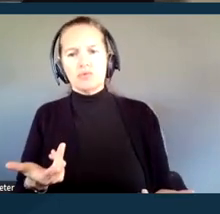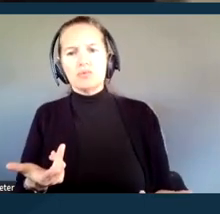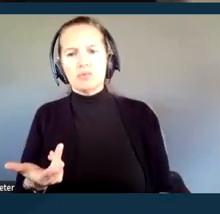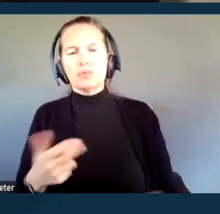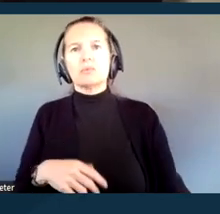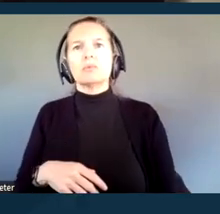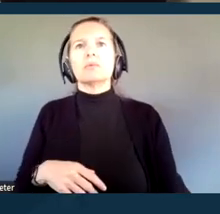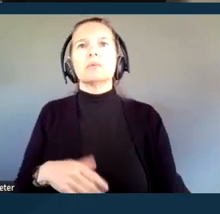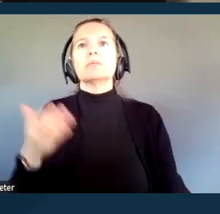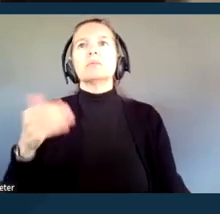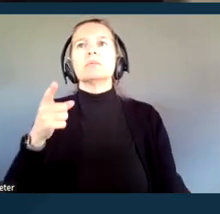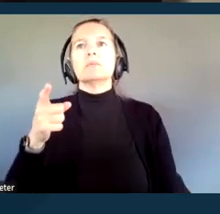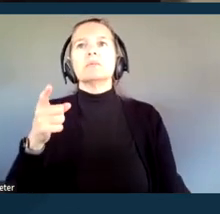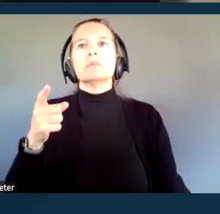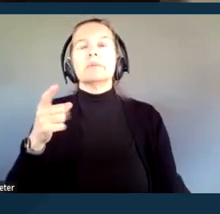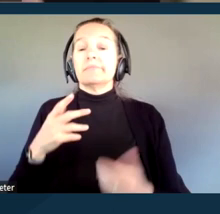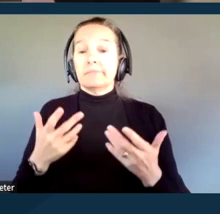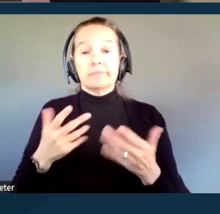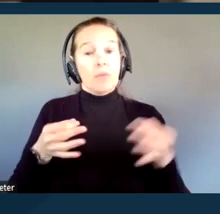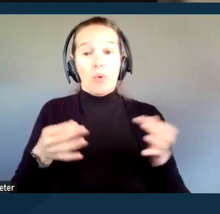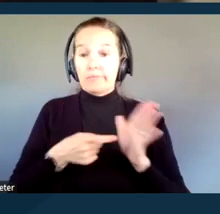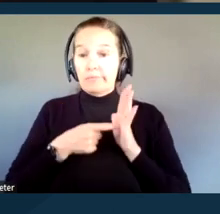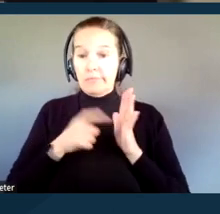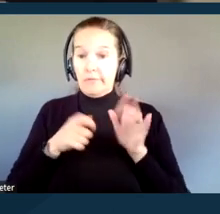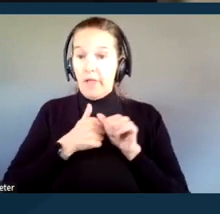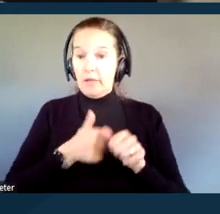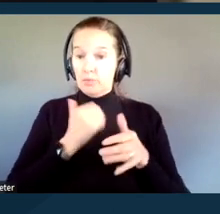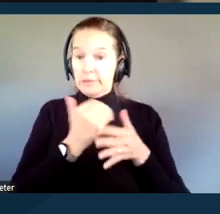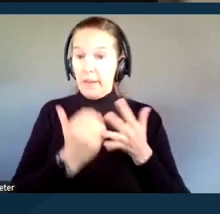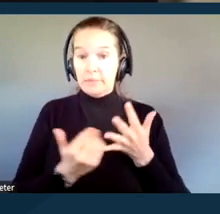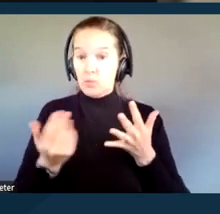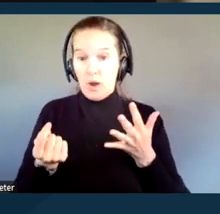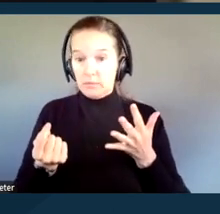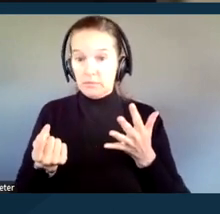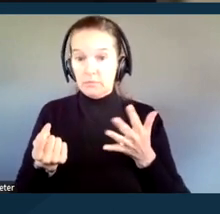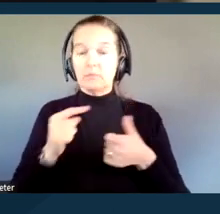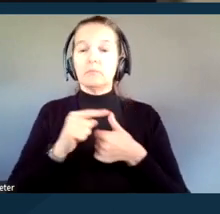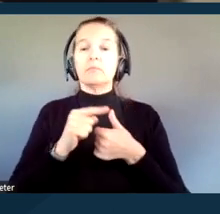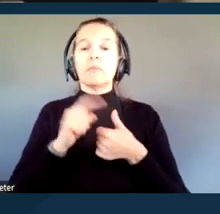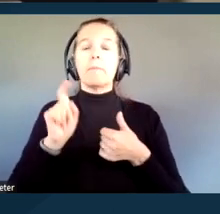So, what steps does the court have to take? The courts have to provide people with disabilities